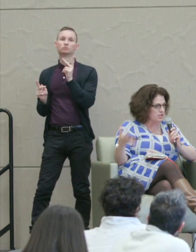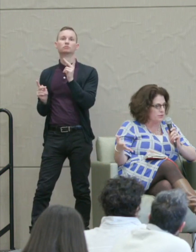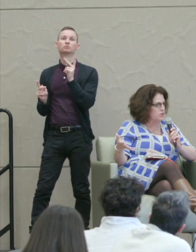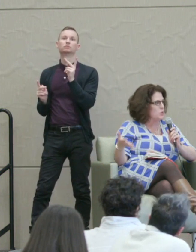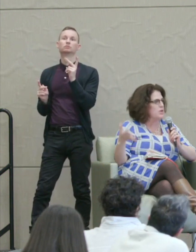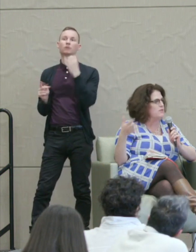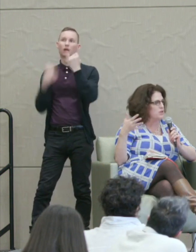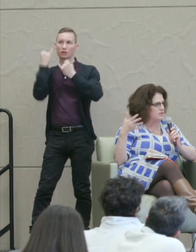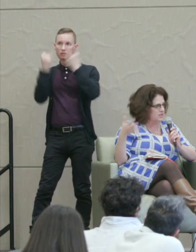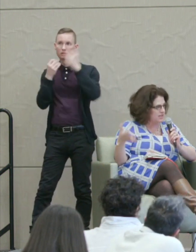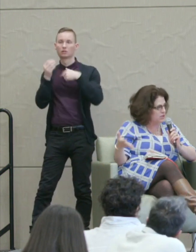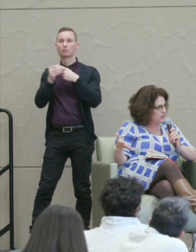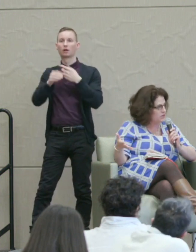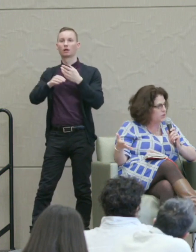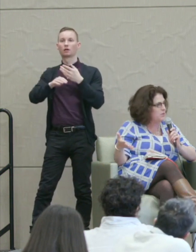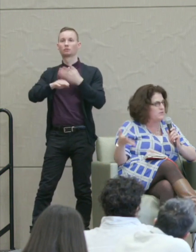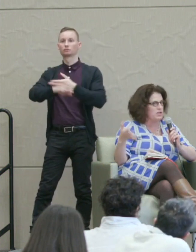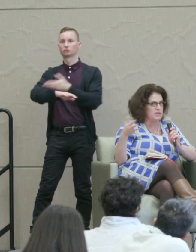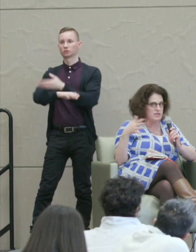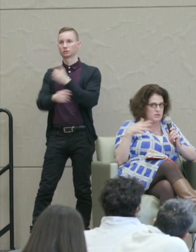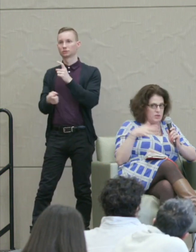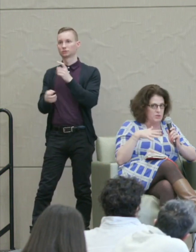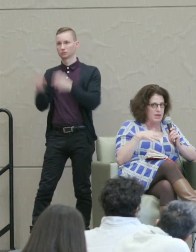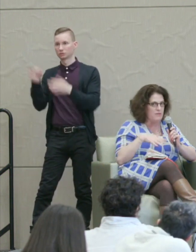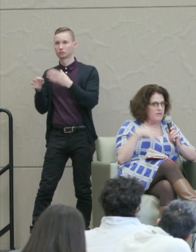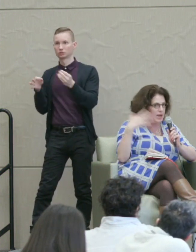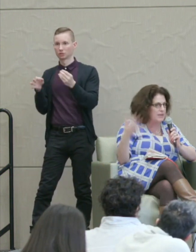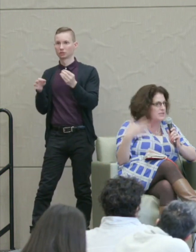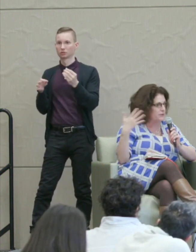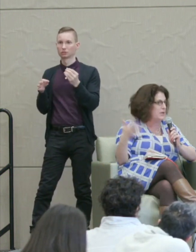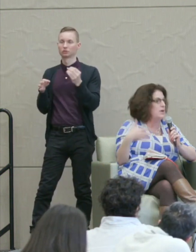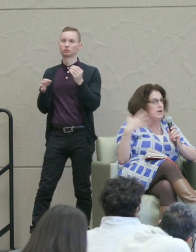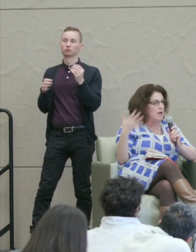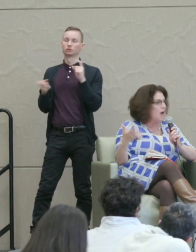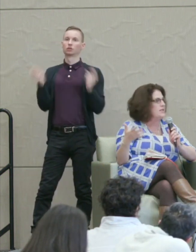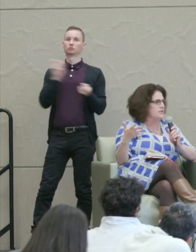notions of restorative justice and transformative justice which make very different kinds of